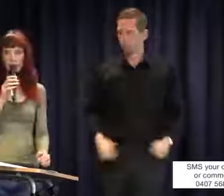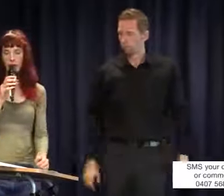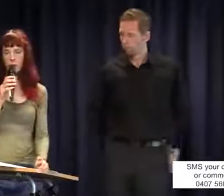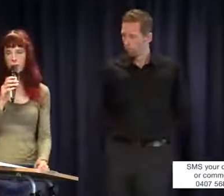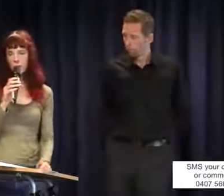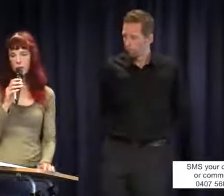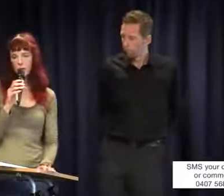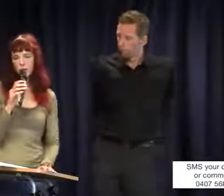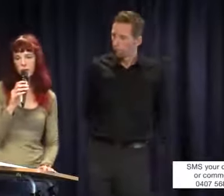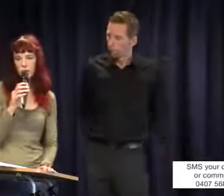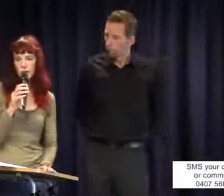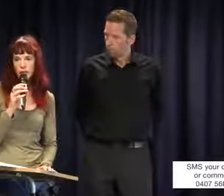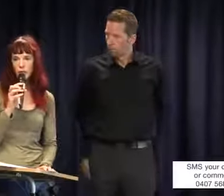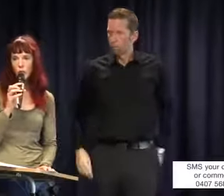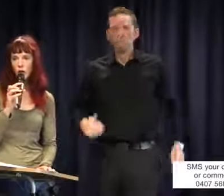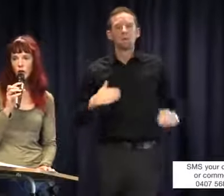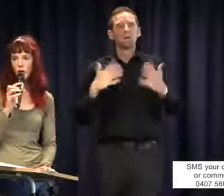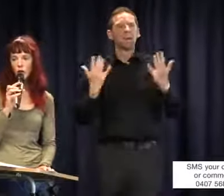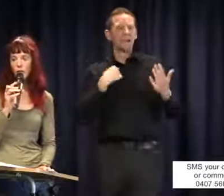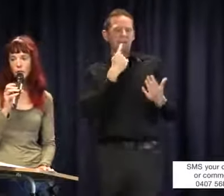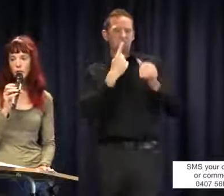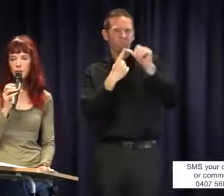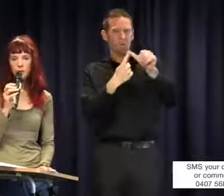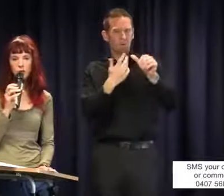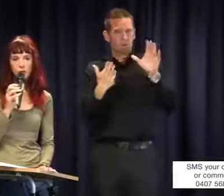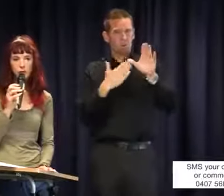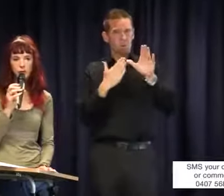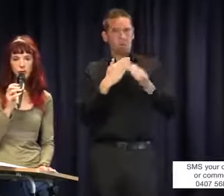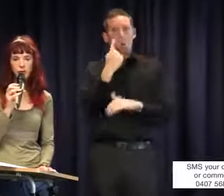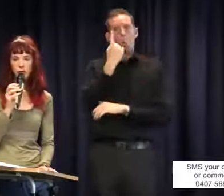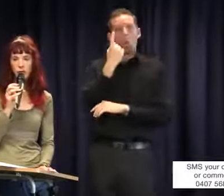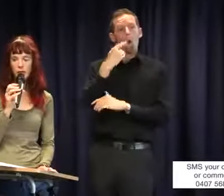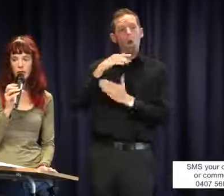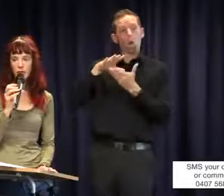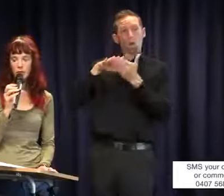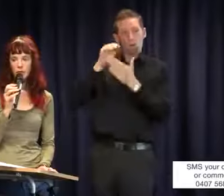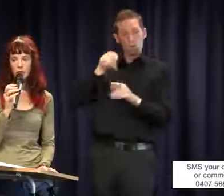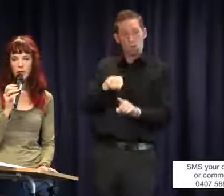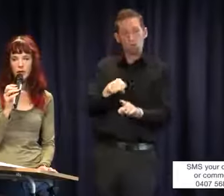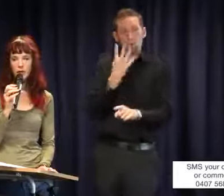My answer is that it depends. For one child it might be sufficient 45 minutes. For another